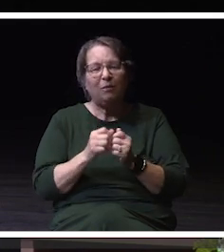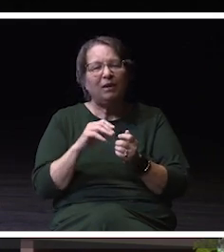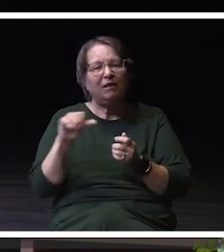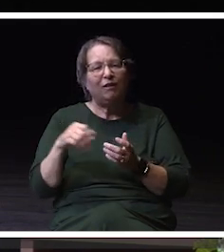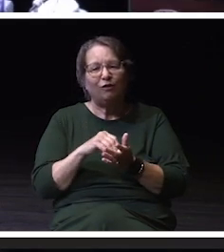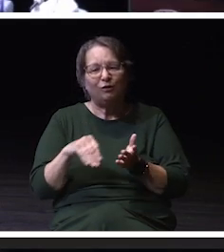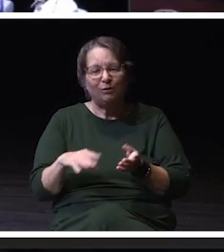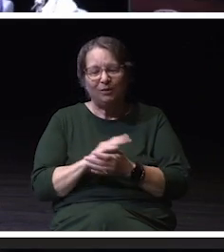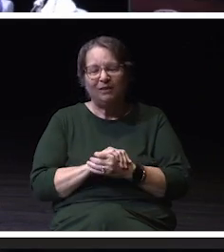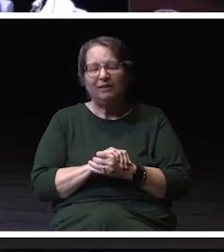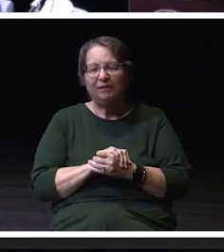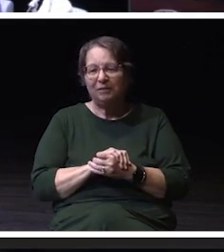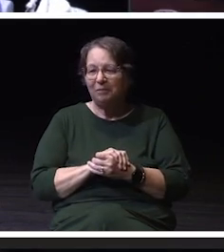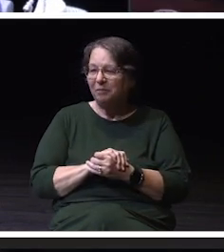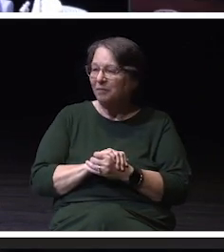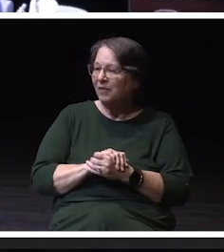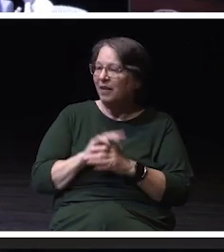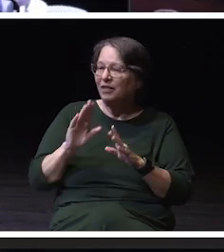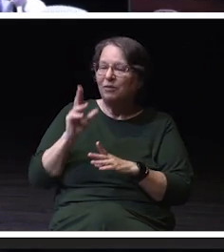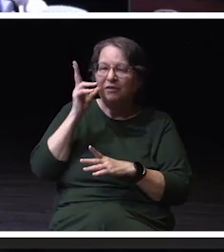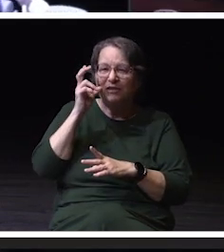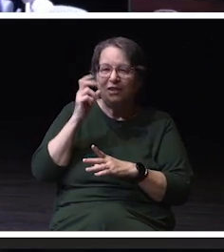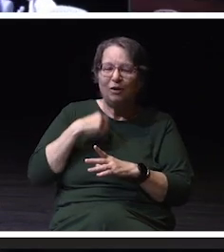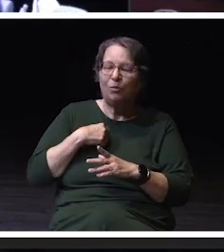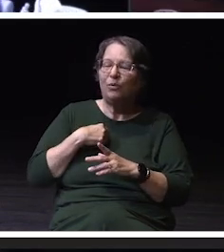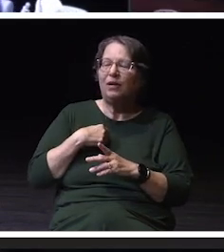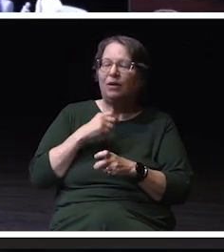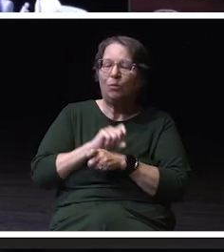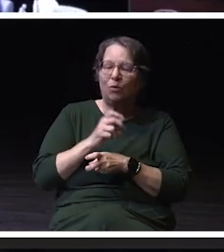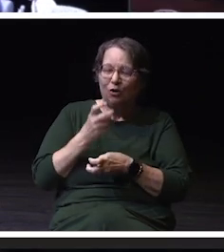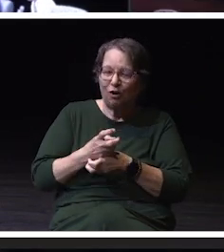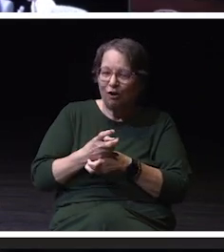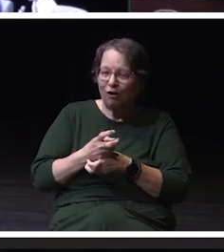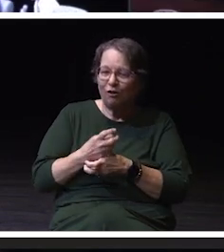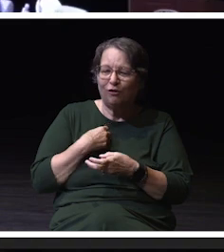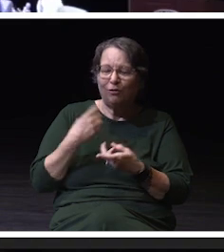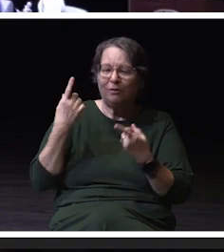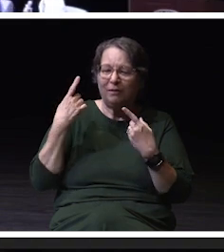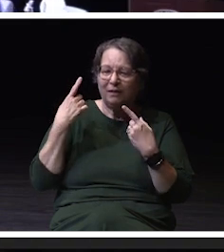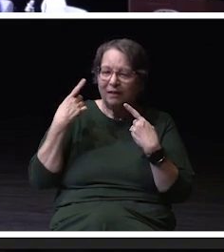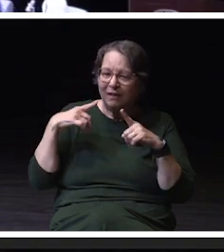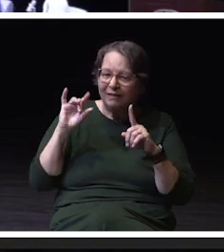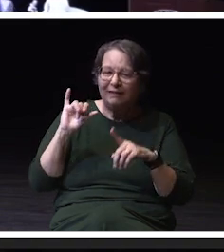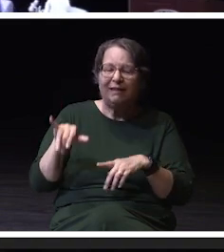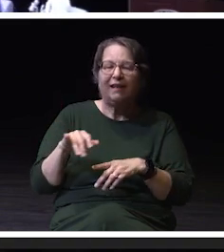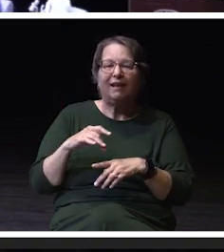It's so good to hear we strive so hard to accomplish that and have our students feel that sense of belonging.